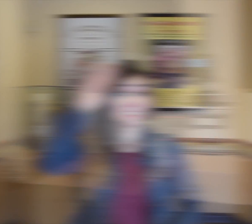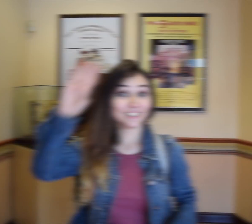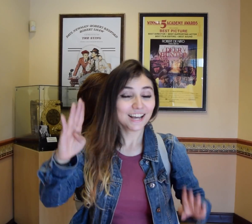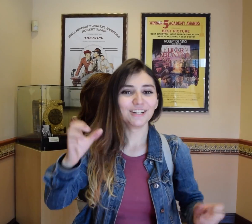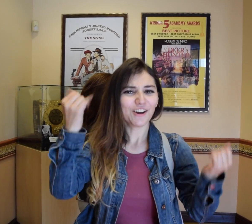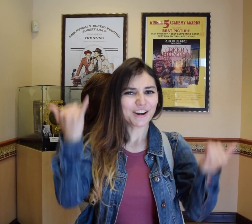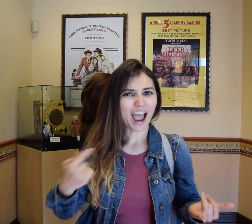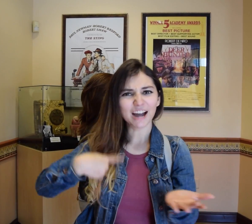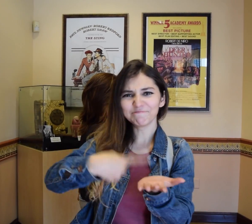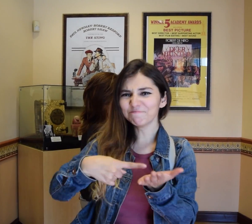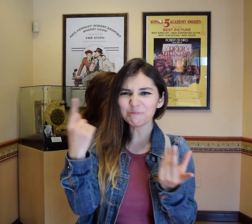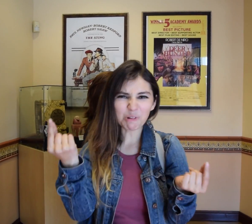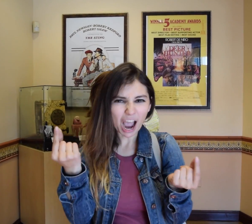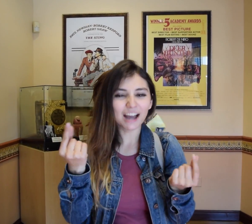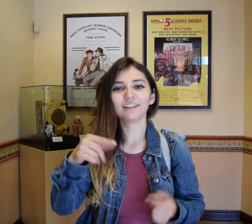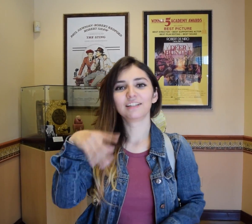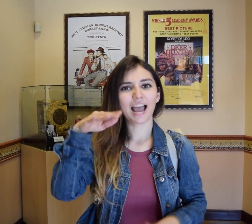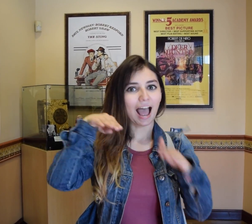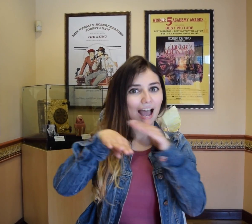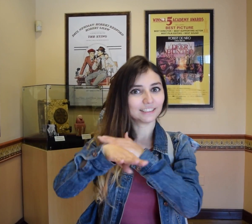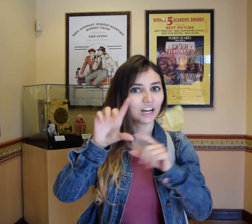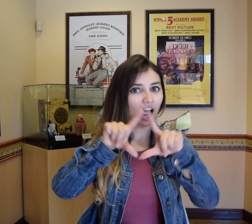Hi! So today we will discuss what? Accessibility cards